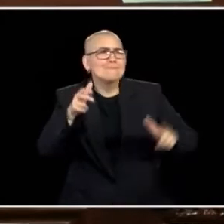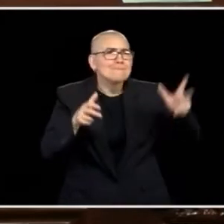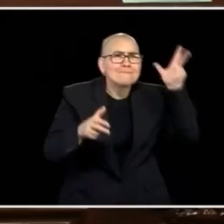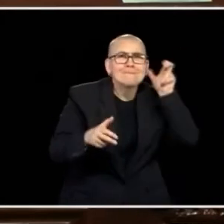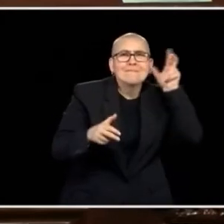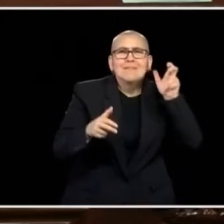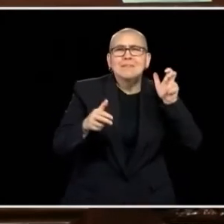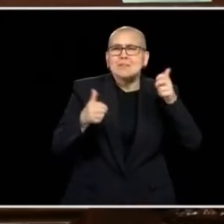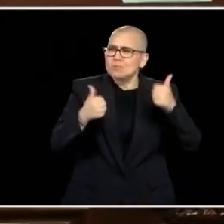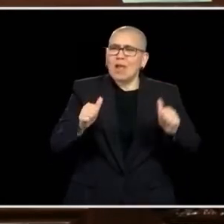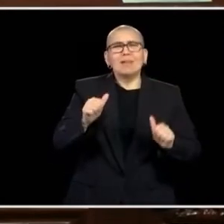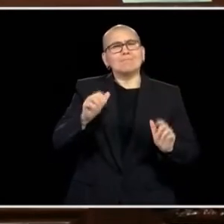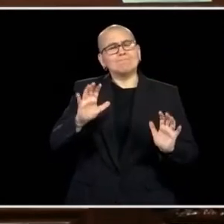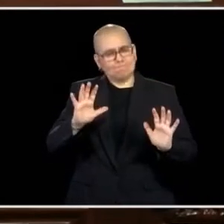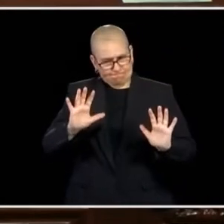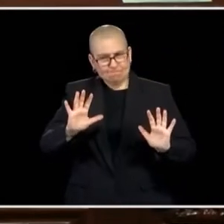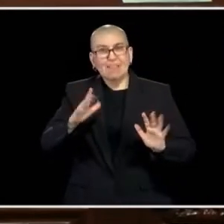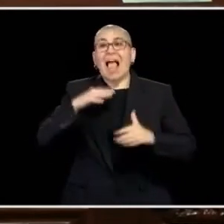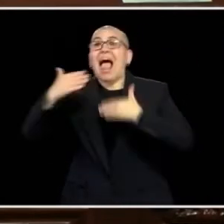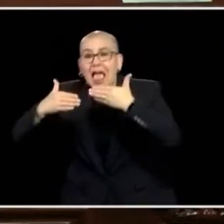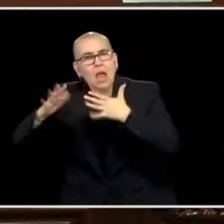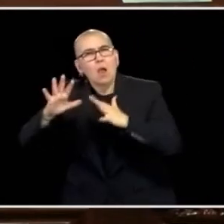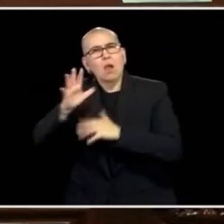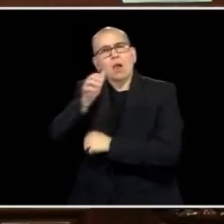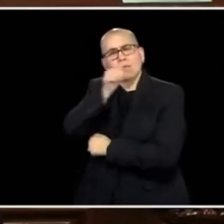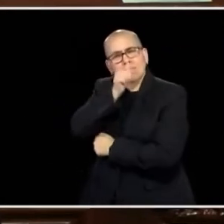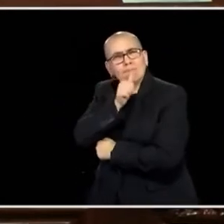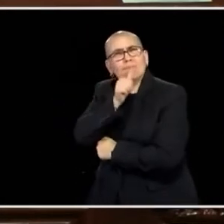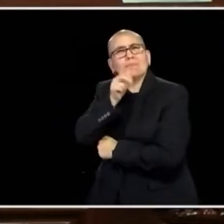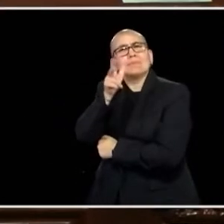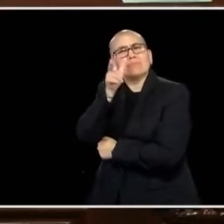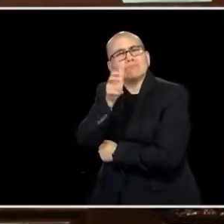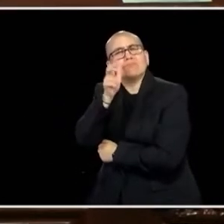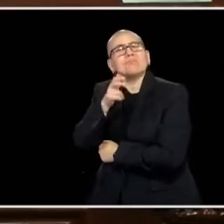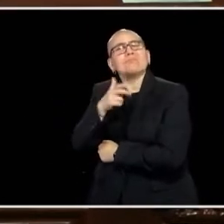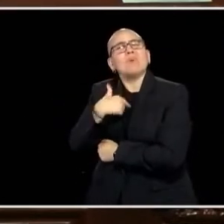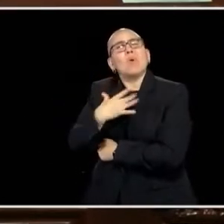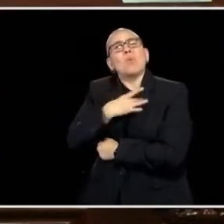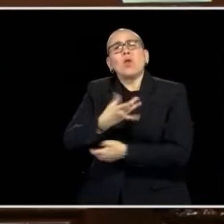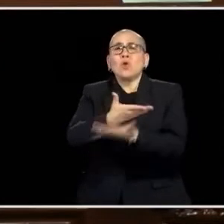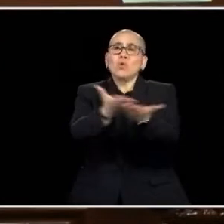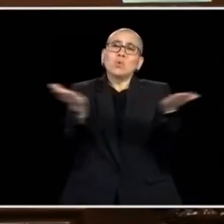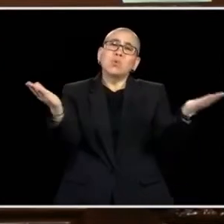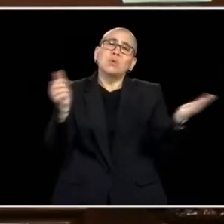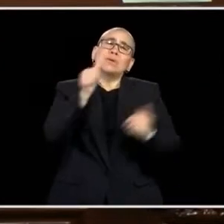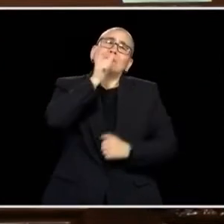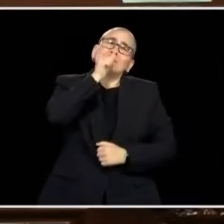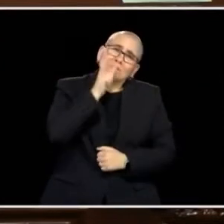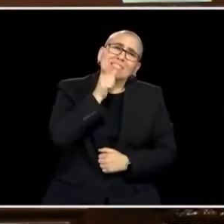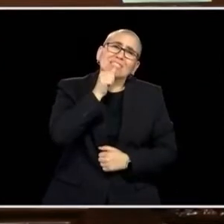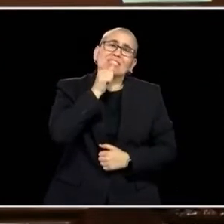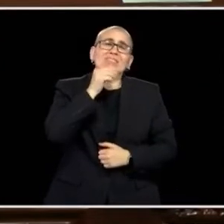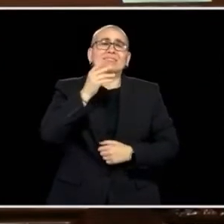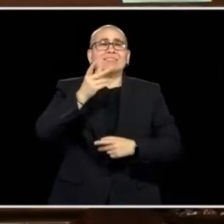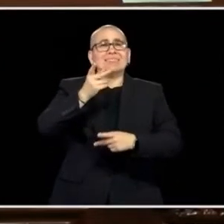UNDERSTAND WHAT IT LOOKS LIKE GOING FORWARD. I ESPECIALLY ASK US TO BE PATIENT AND SUPPORTIVE OF THOSE WHO CONTINUE TO BE THE